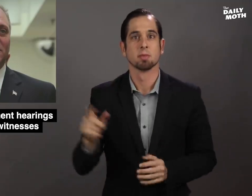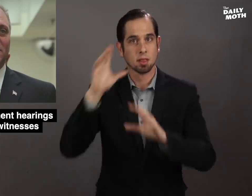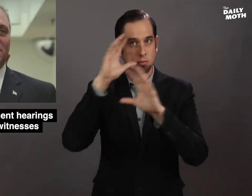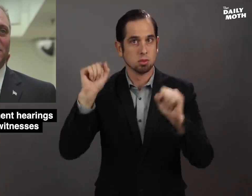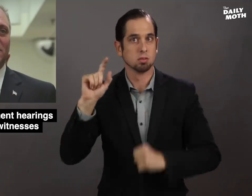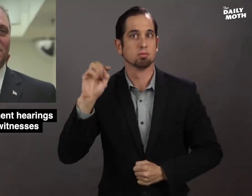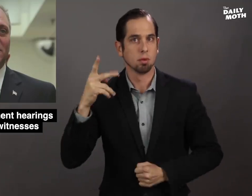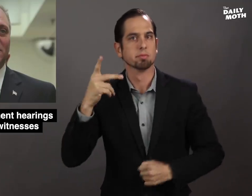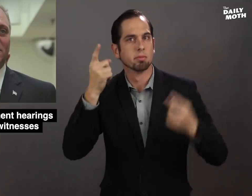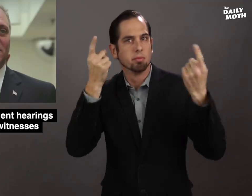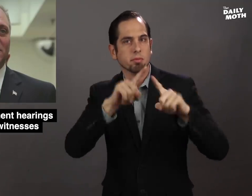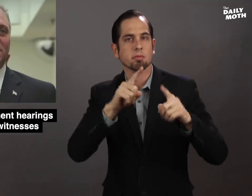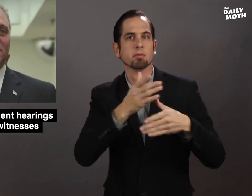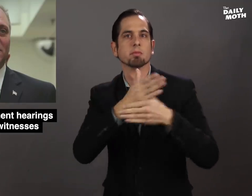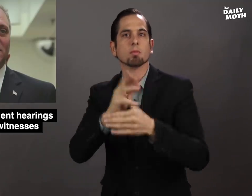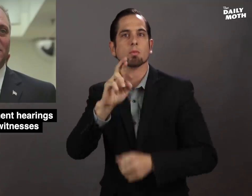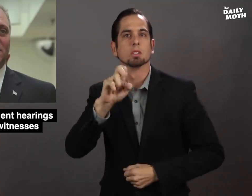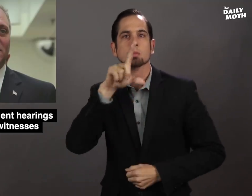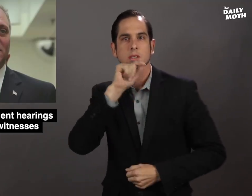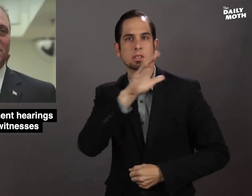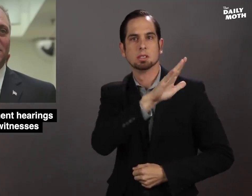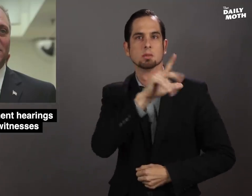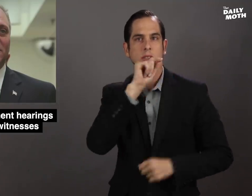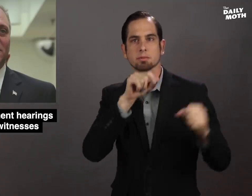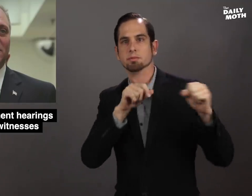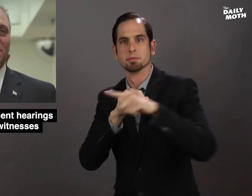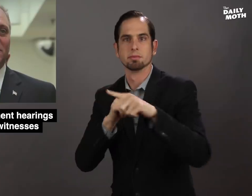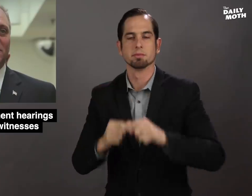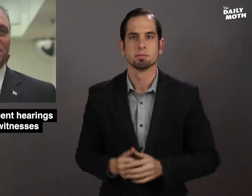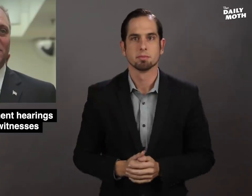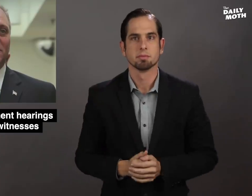President Trump retweeted this.